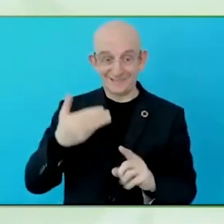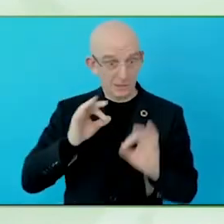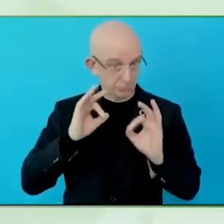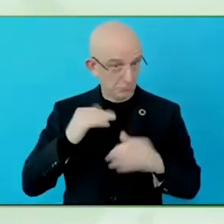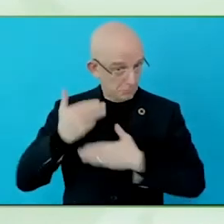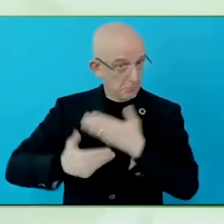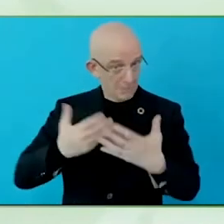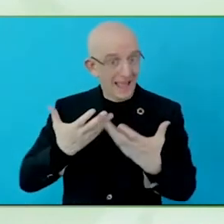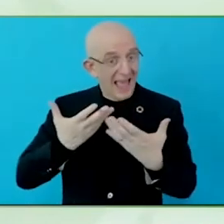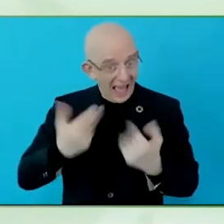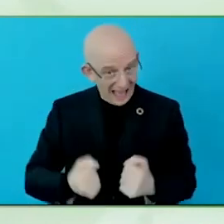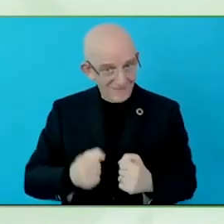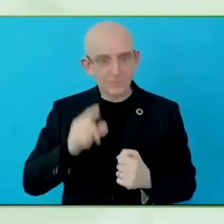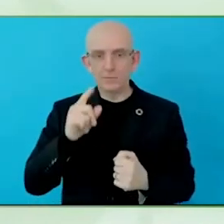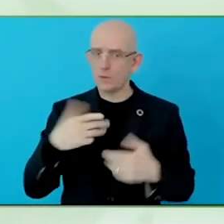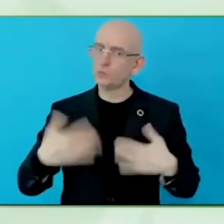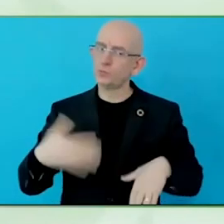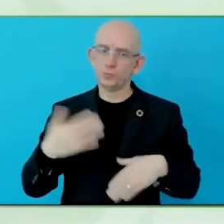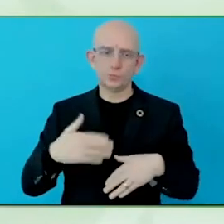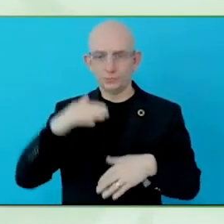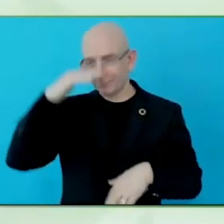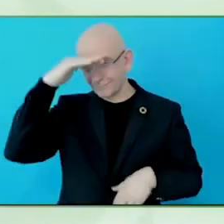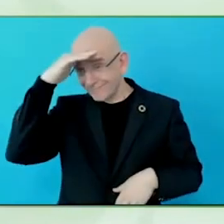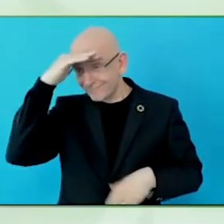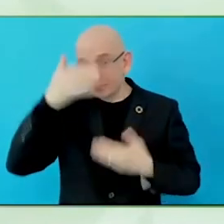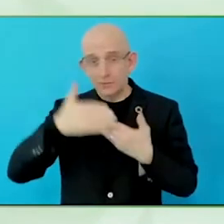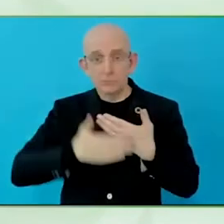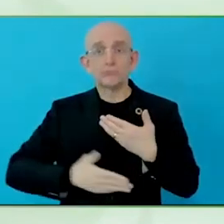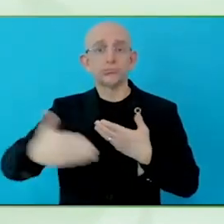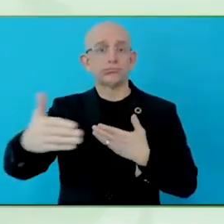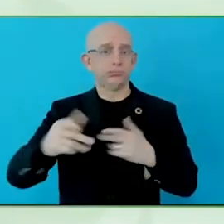Tell us a bit more about the work that you think still needs to be done.